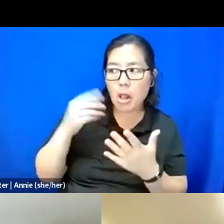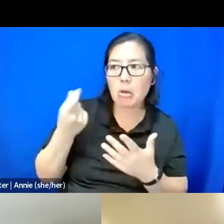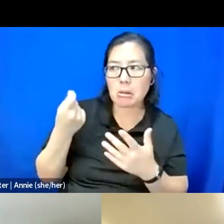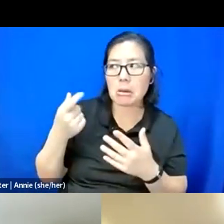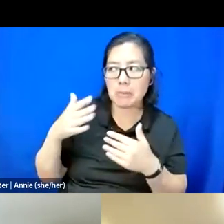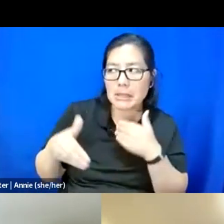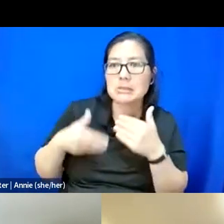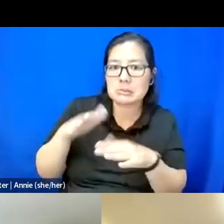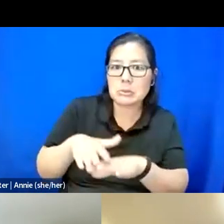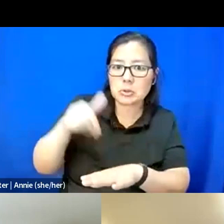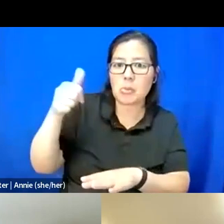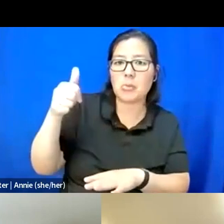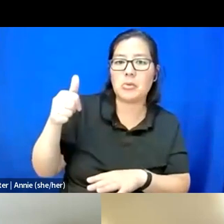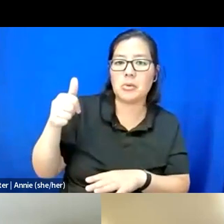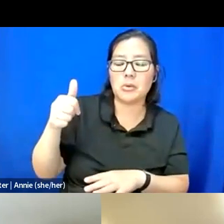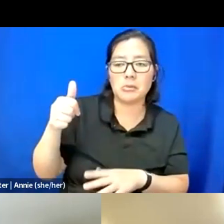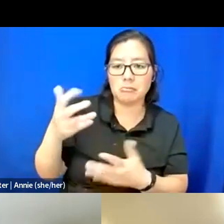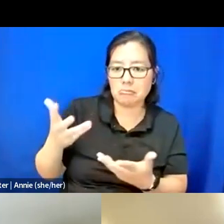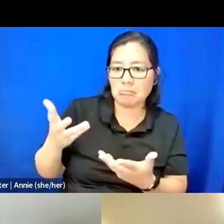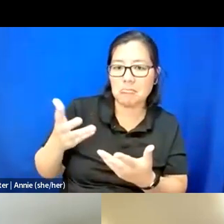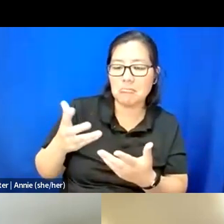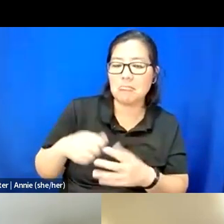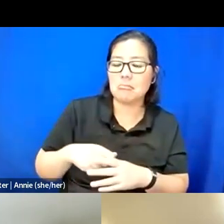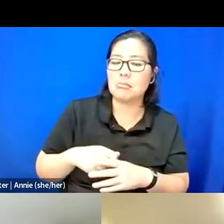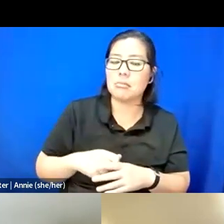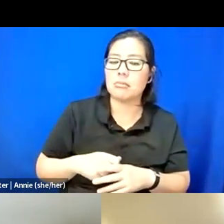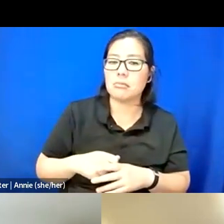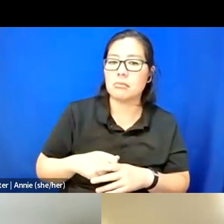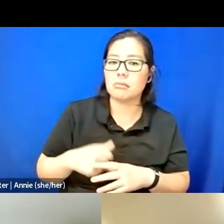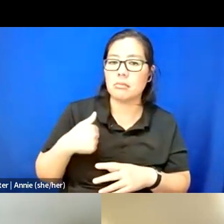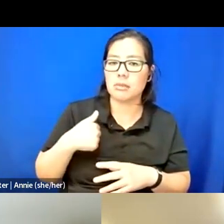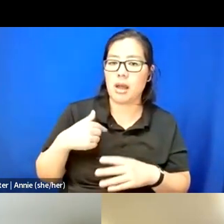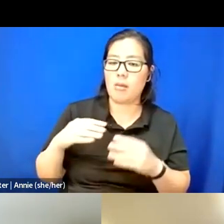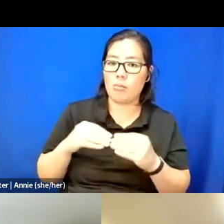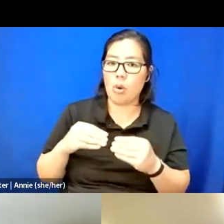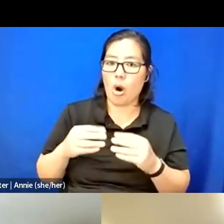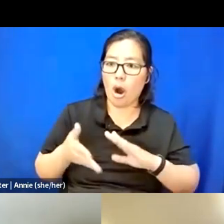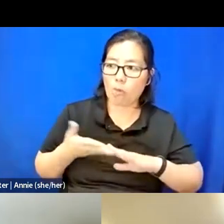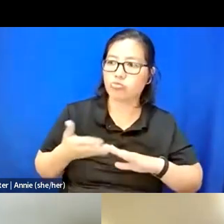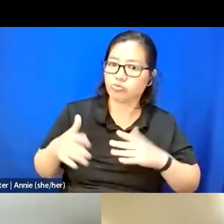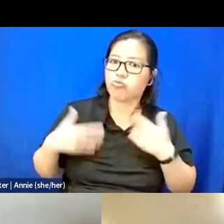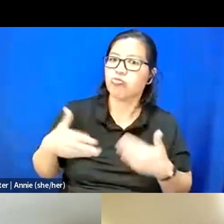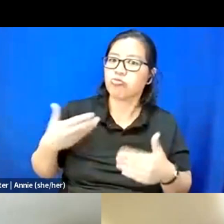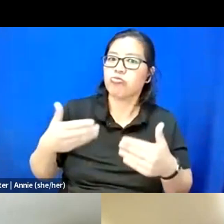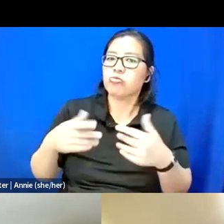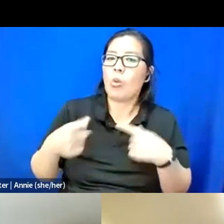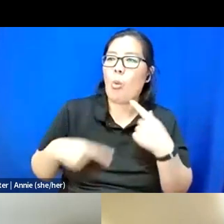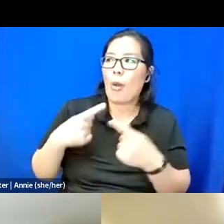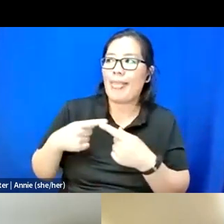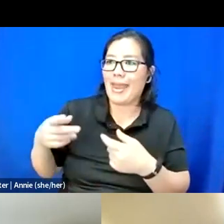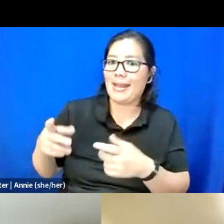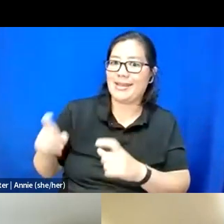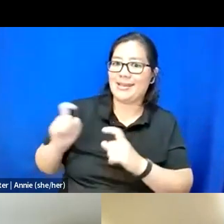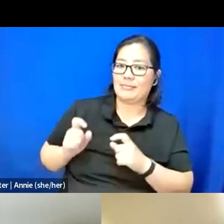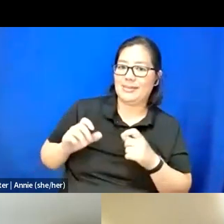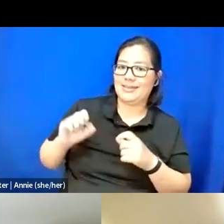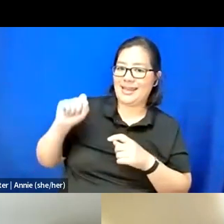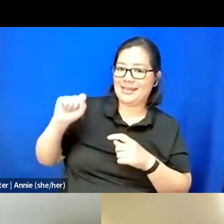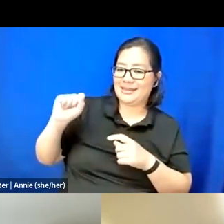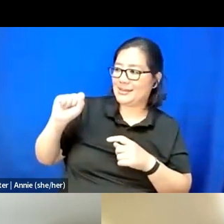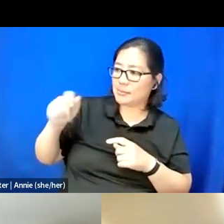And I'm more generative when I am allowed the space to process every word